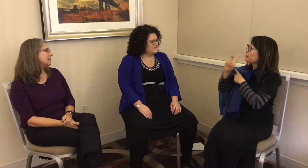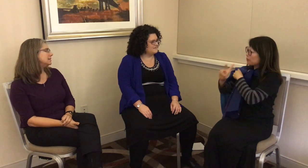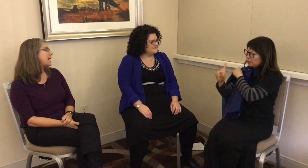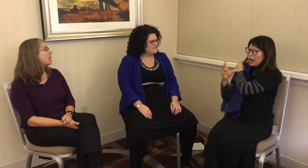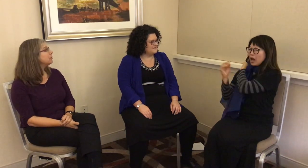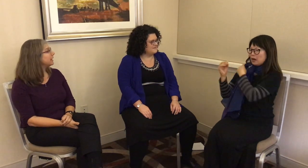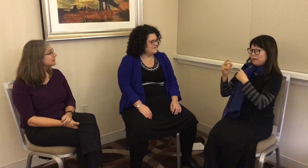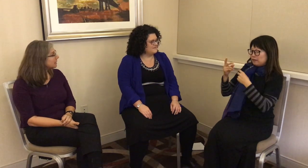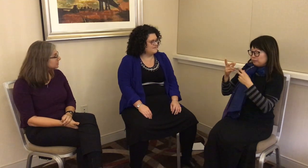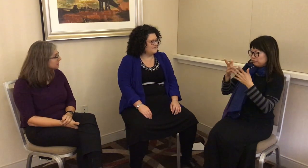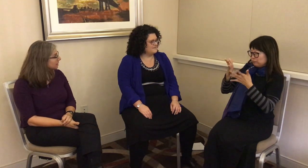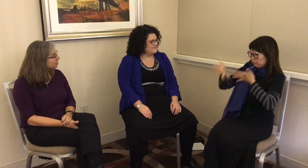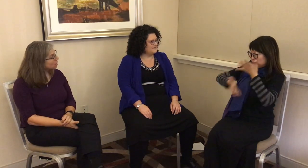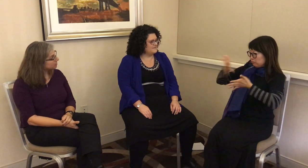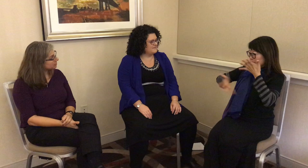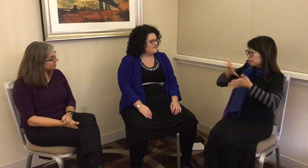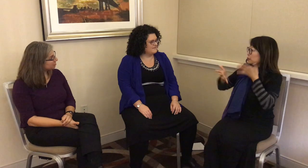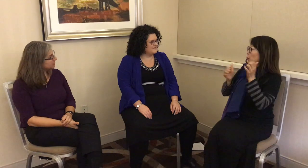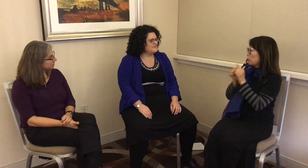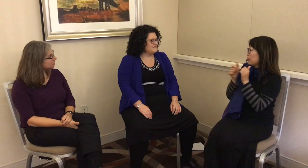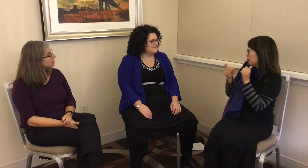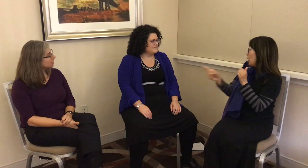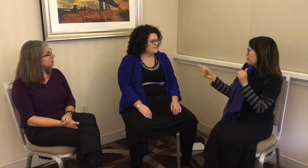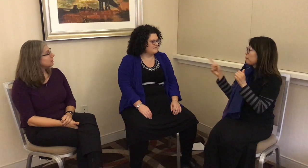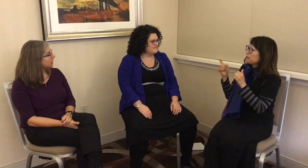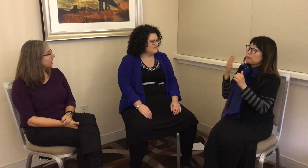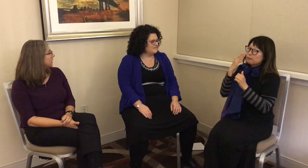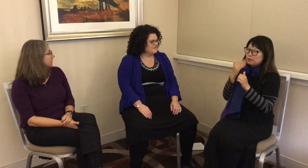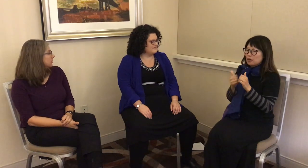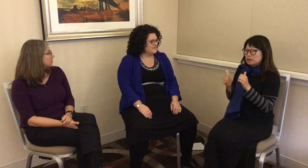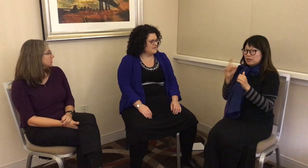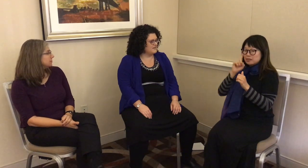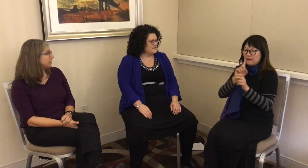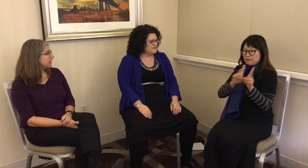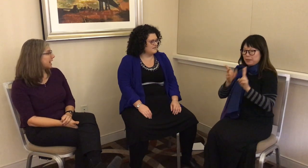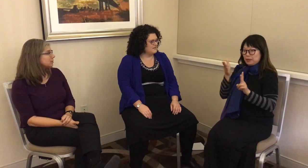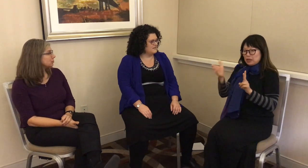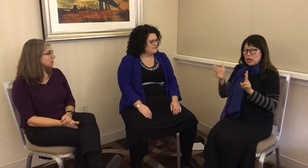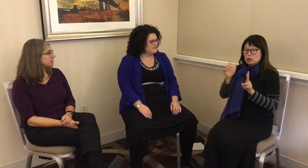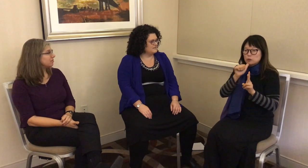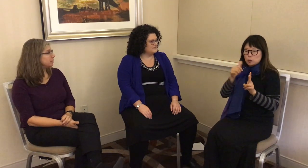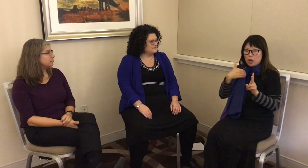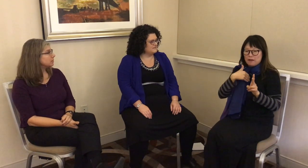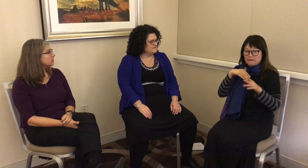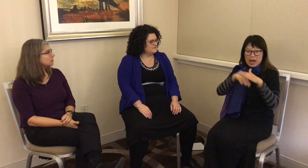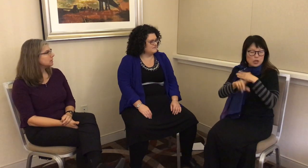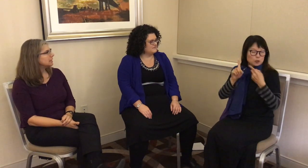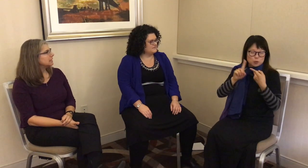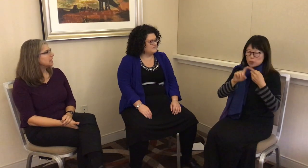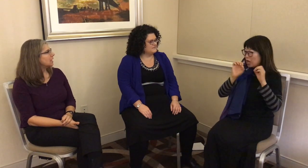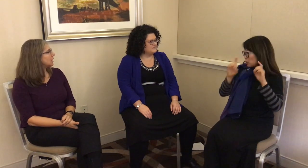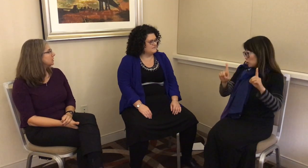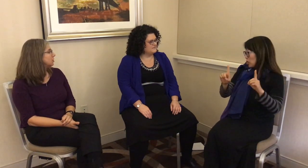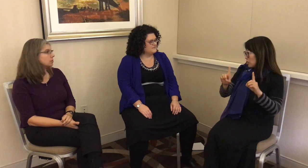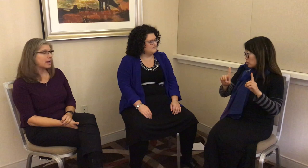and how they accepted and thought about deaf people. It was very natural. Deaf people don’t